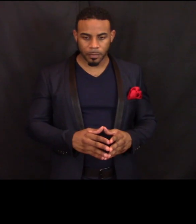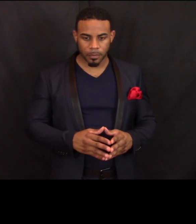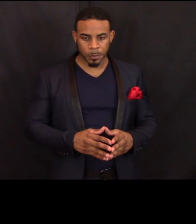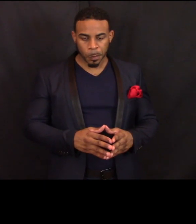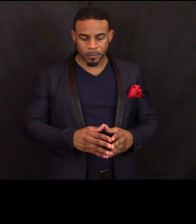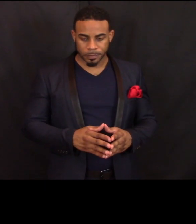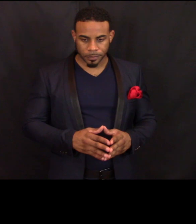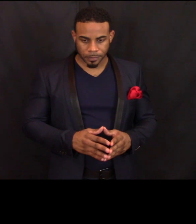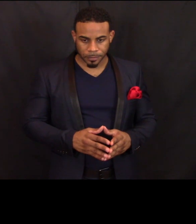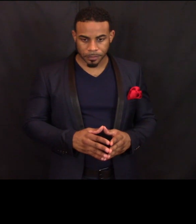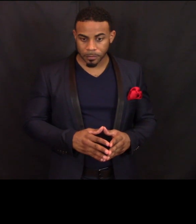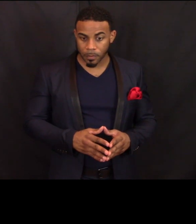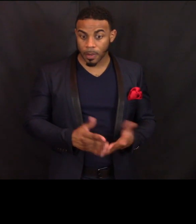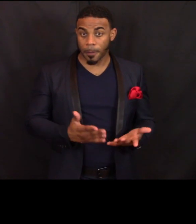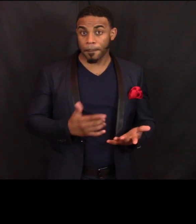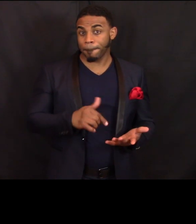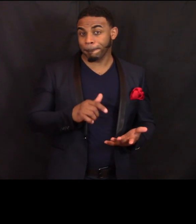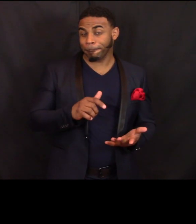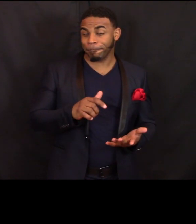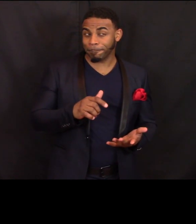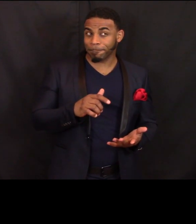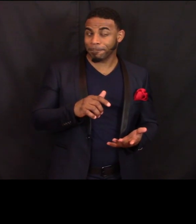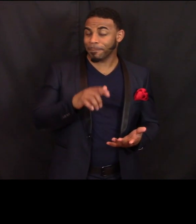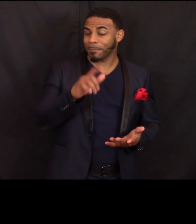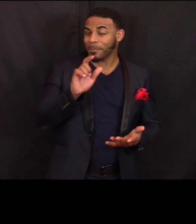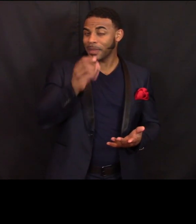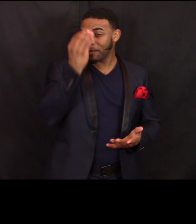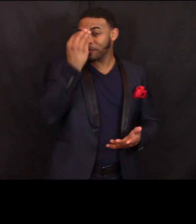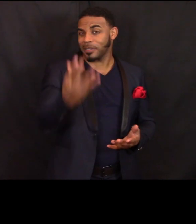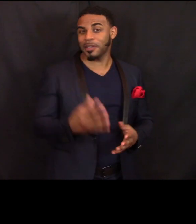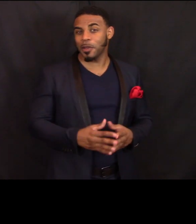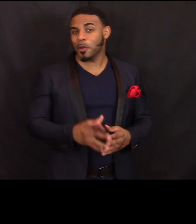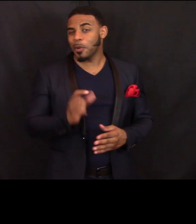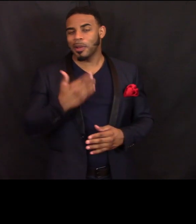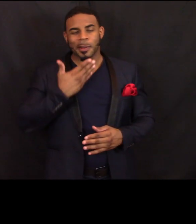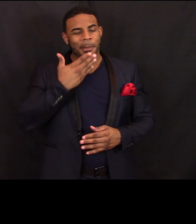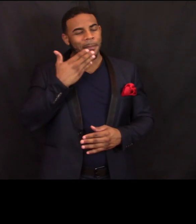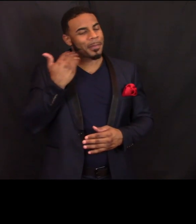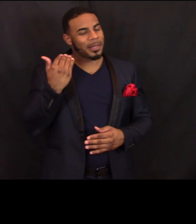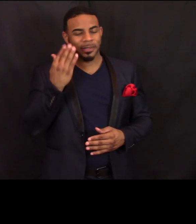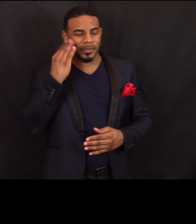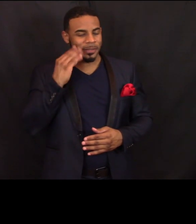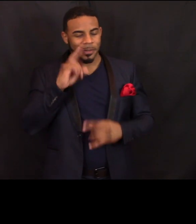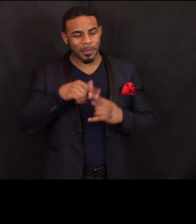I have to say that one of the best things about tax site at Community Action Duluth